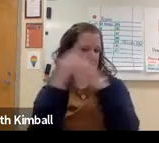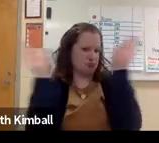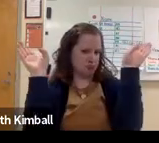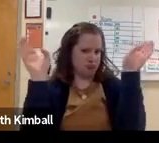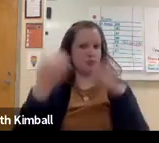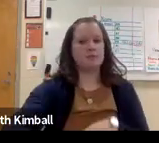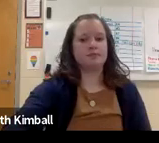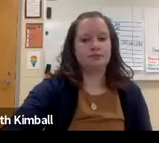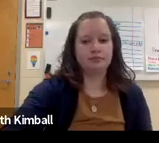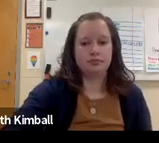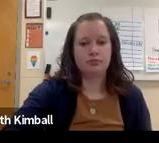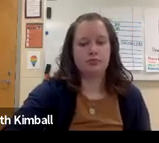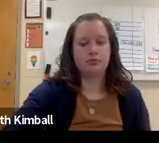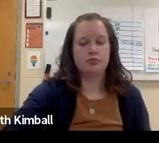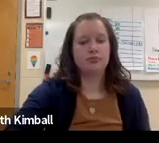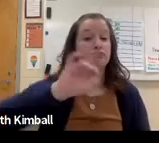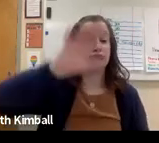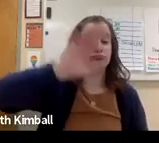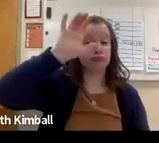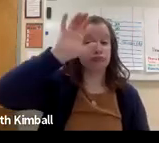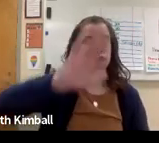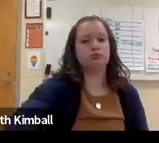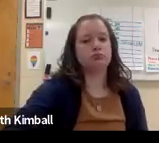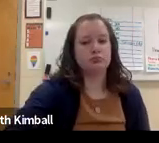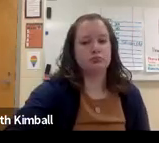education statistics.